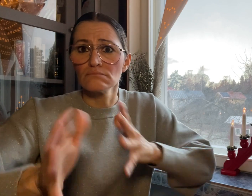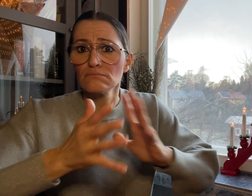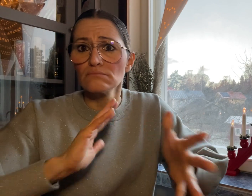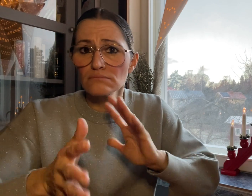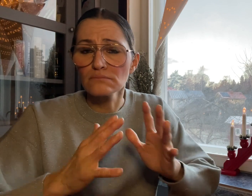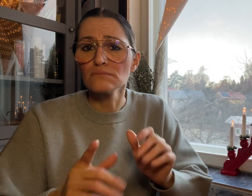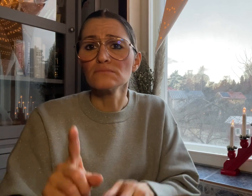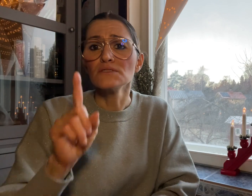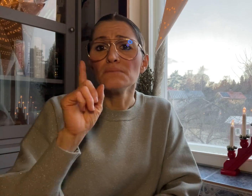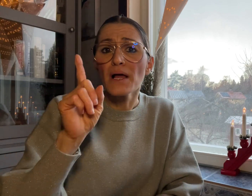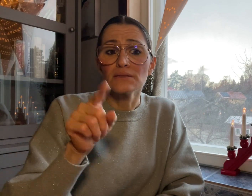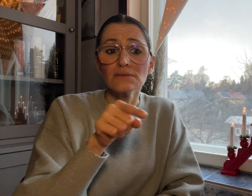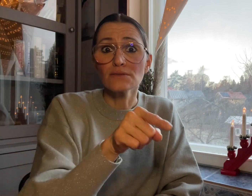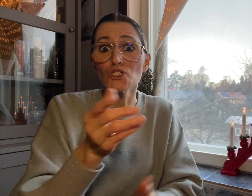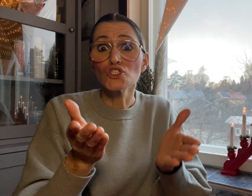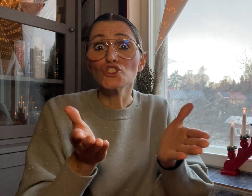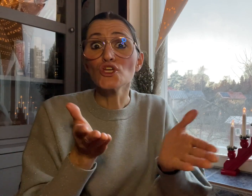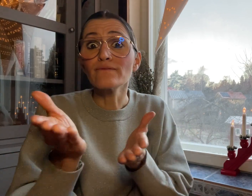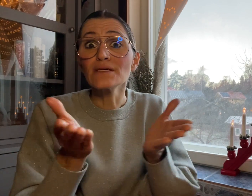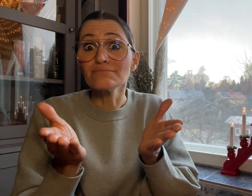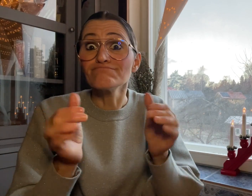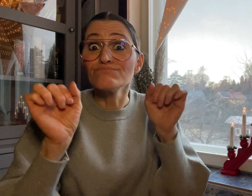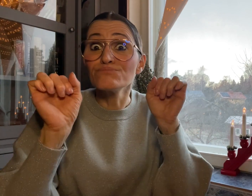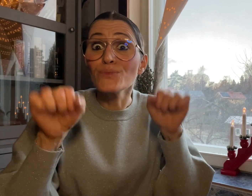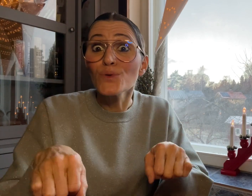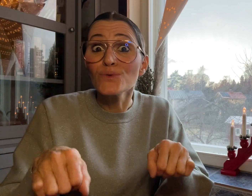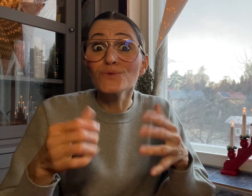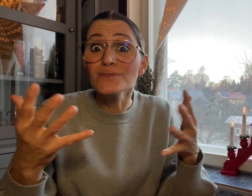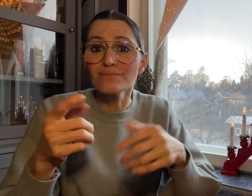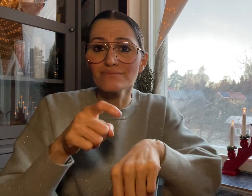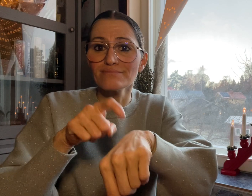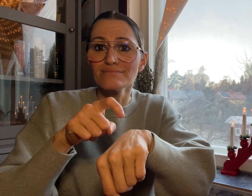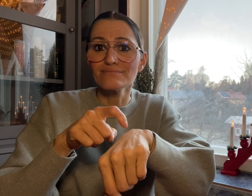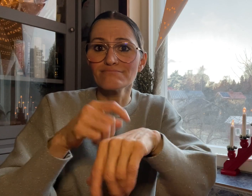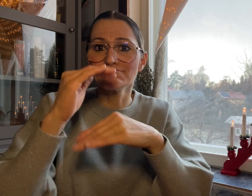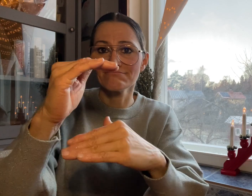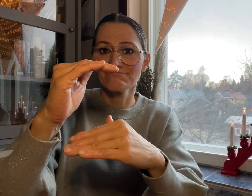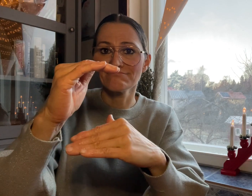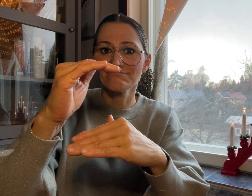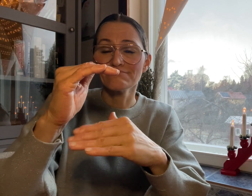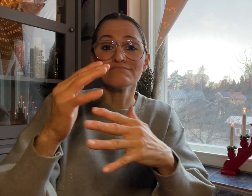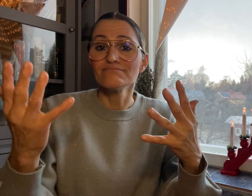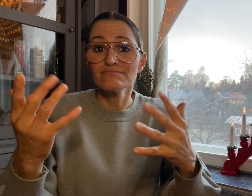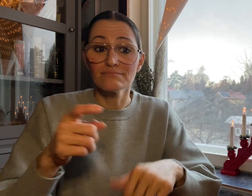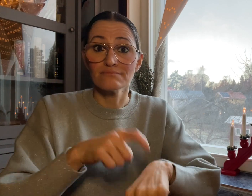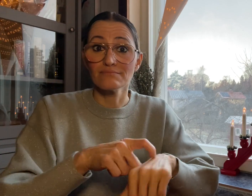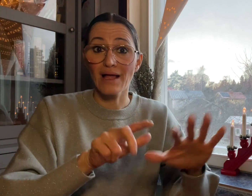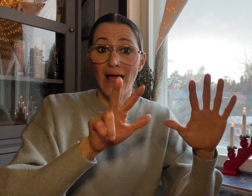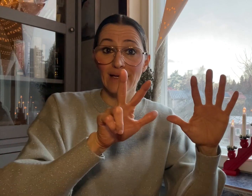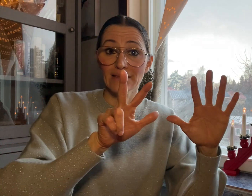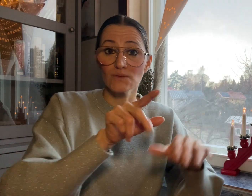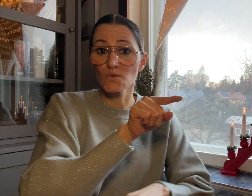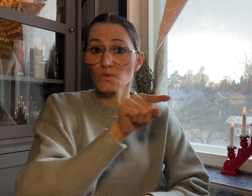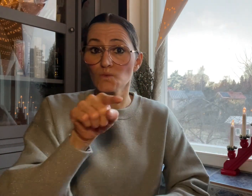but this service was available between 8am to 4pm only.